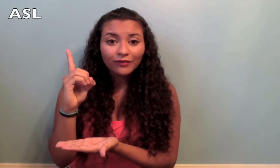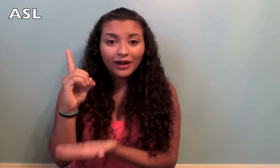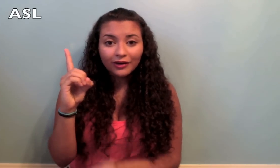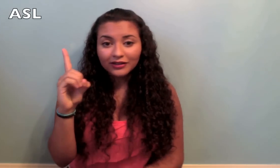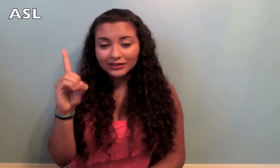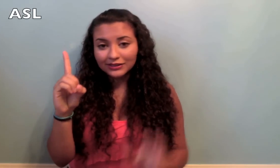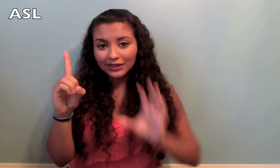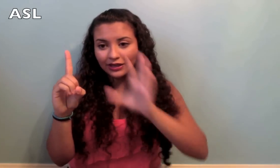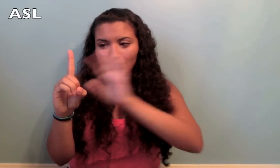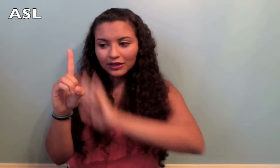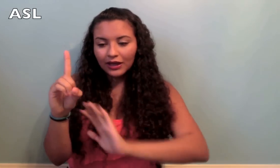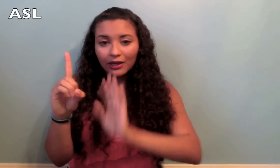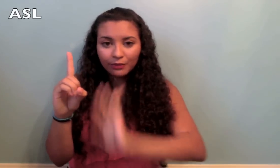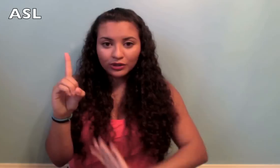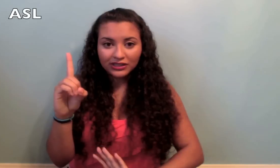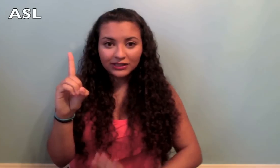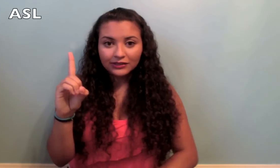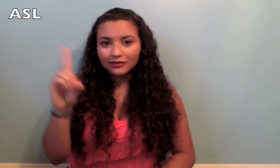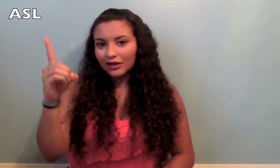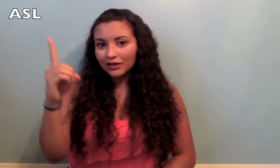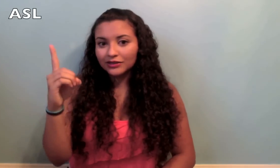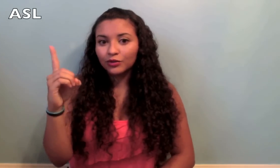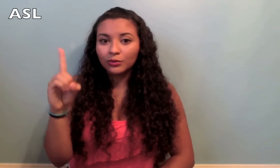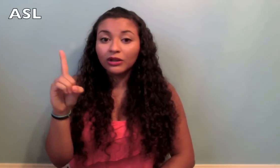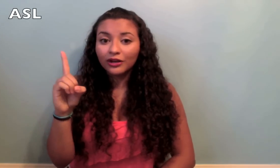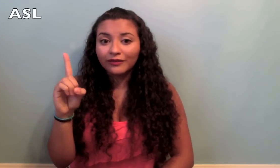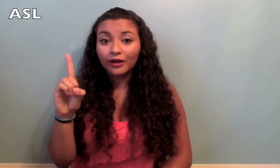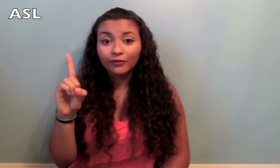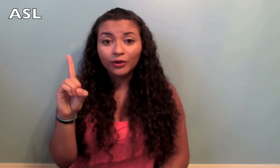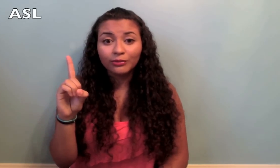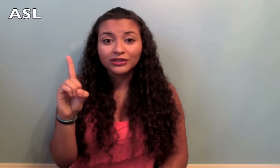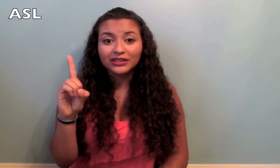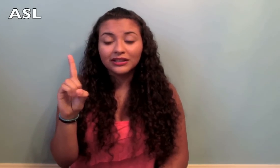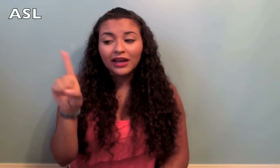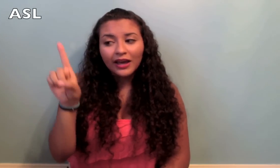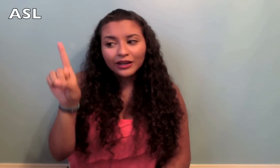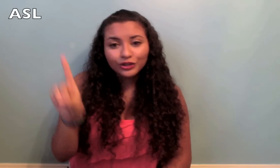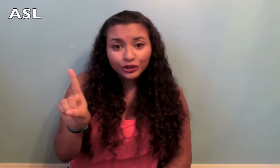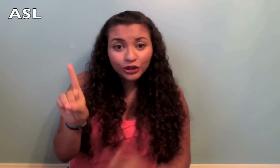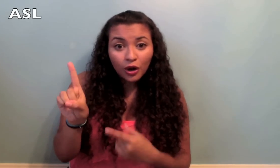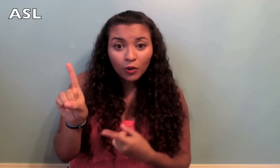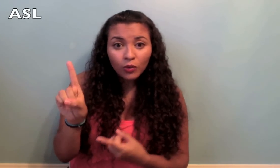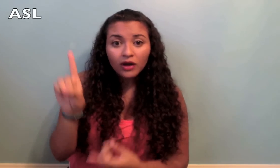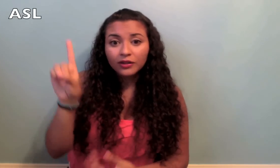this is like a person and it's the normal clarifier for a person and then show the